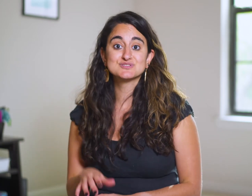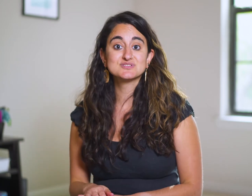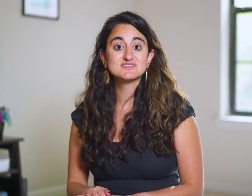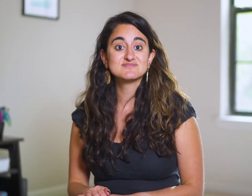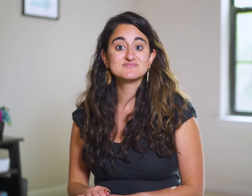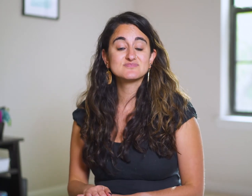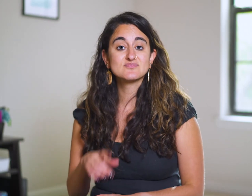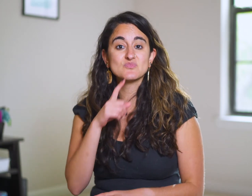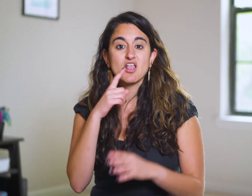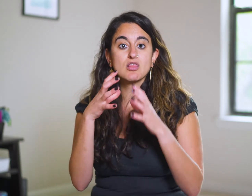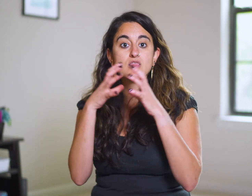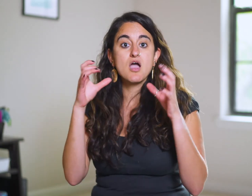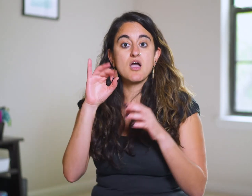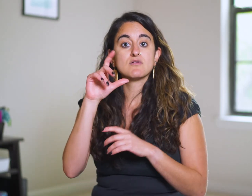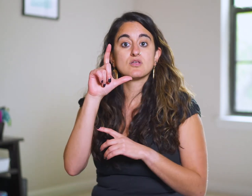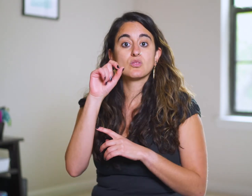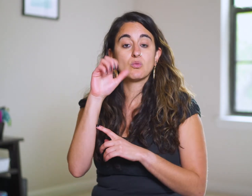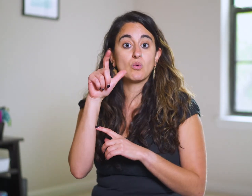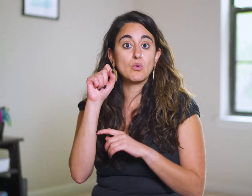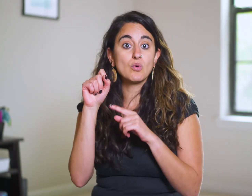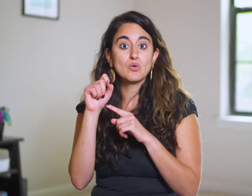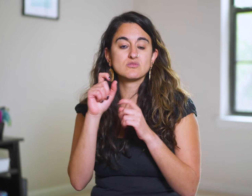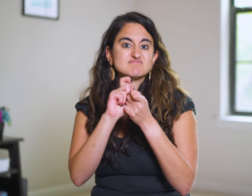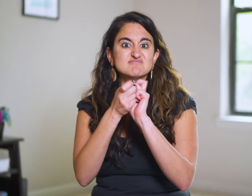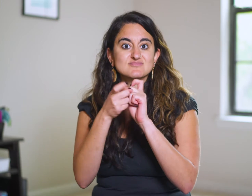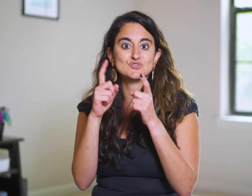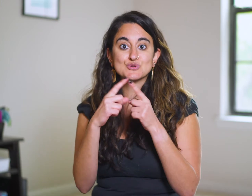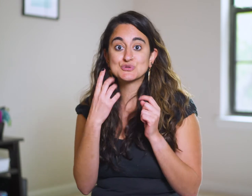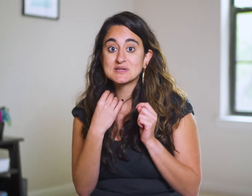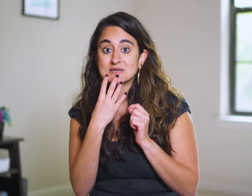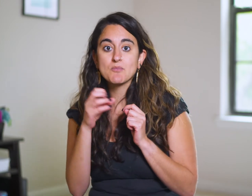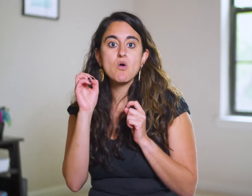In fact, lots of the locals either convert to Judaism